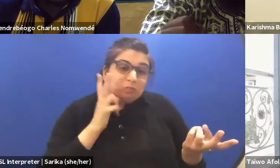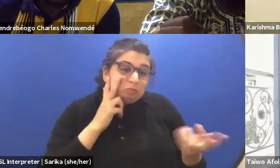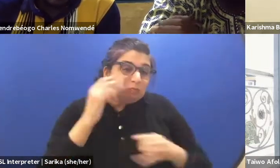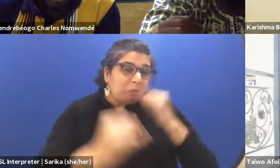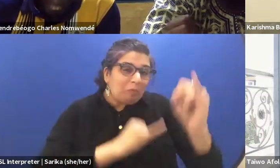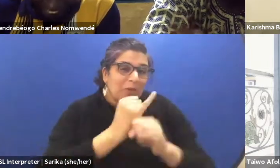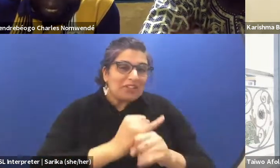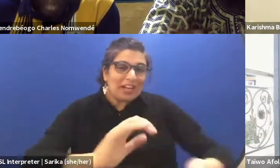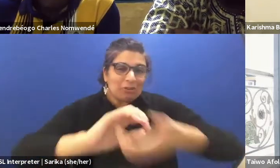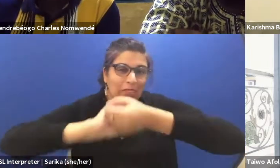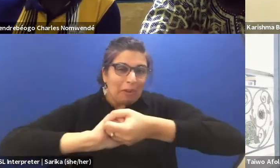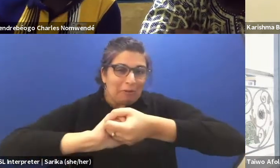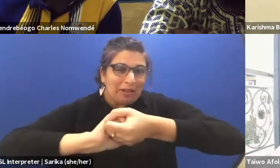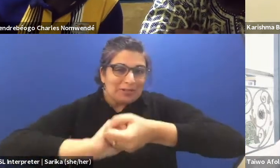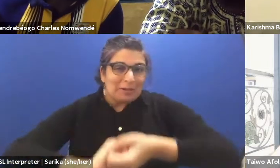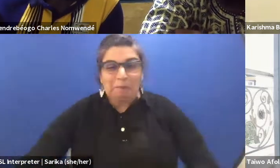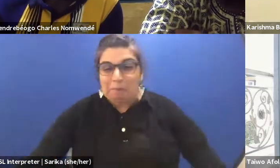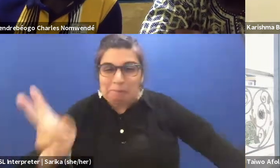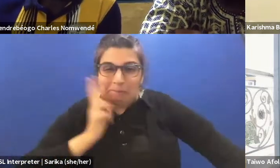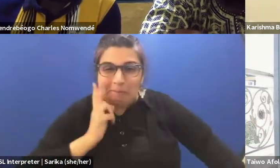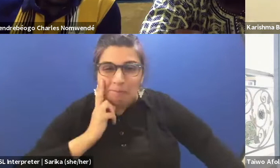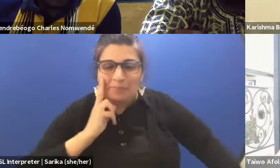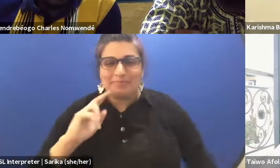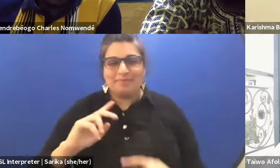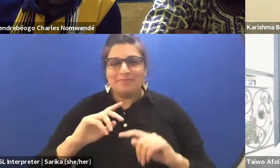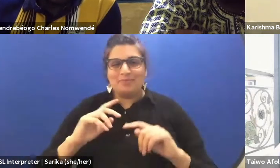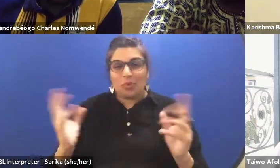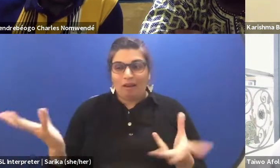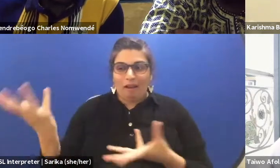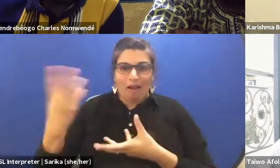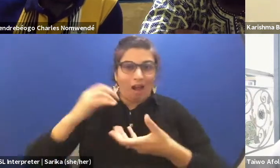So, maybe we team up to make something happen. Just wanted to say thank you.